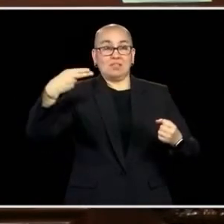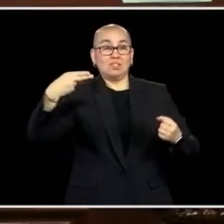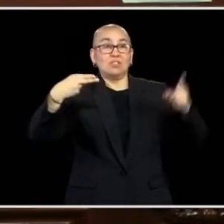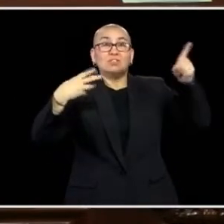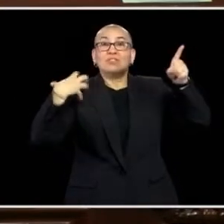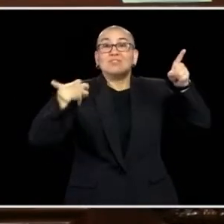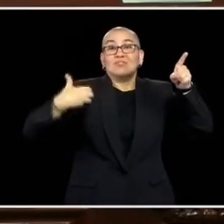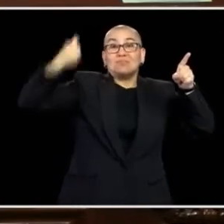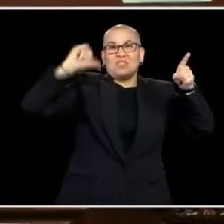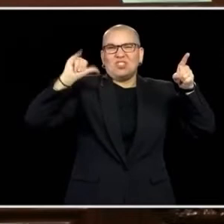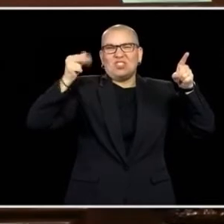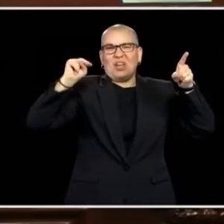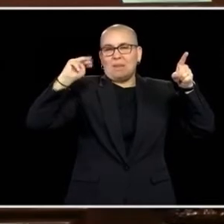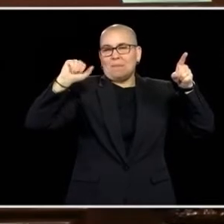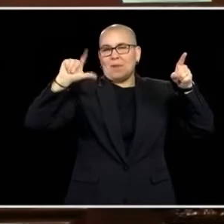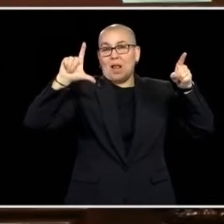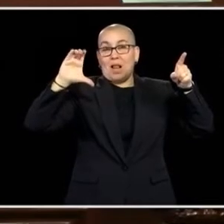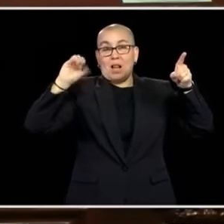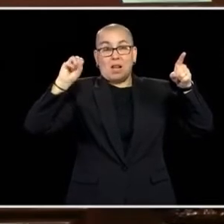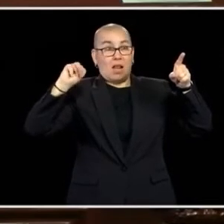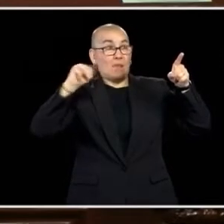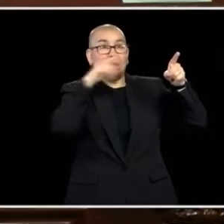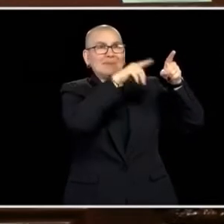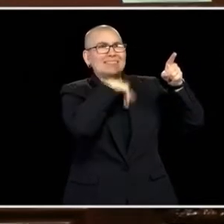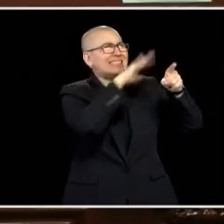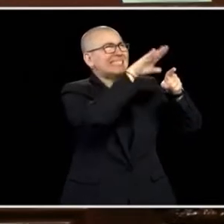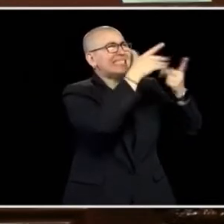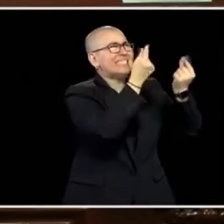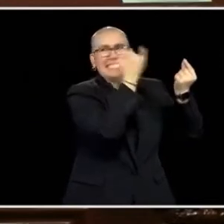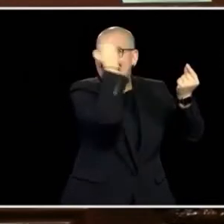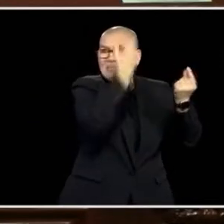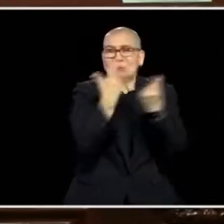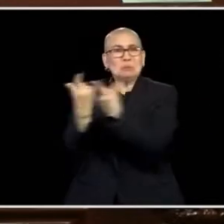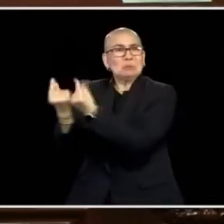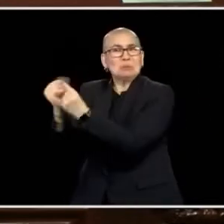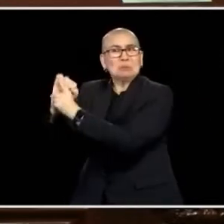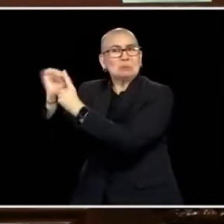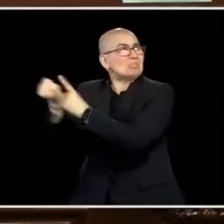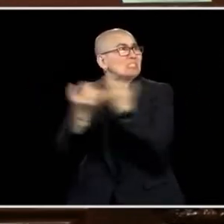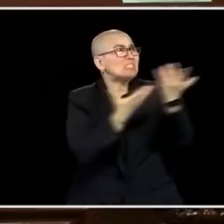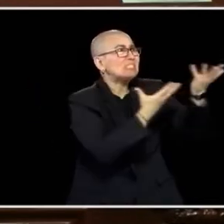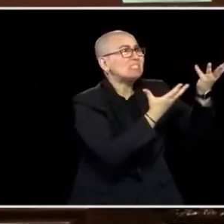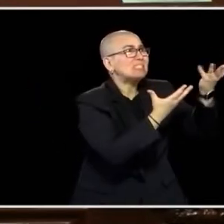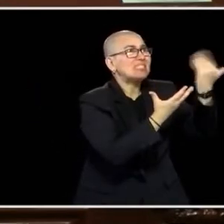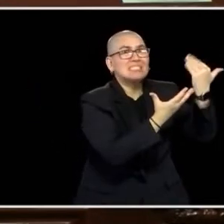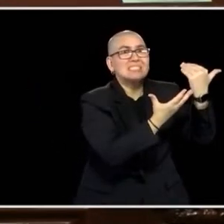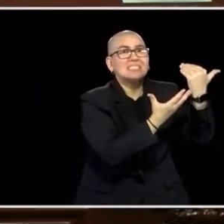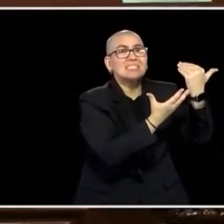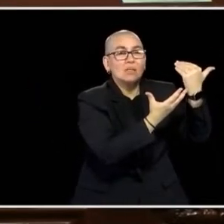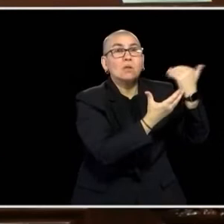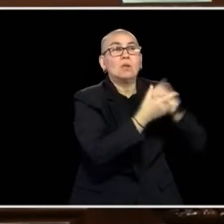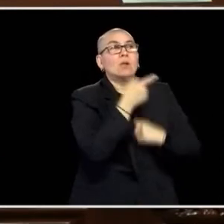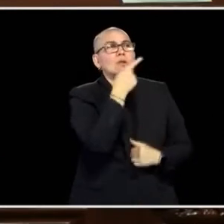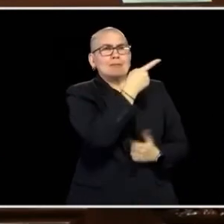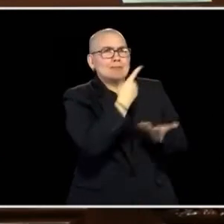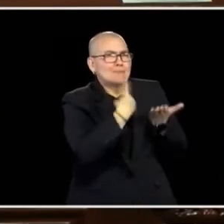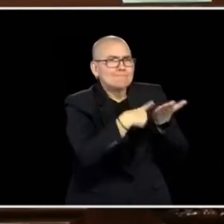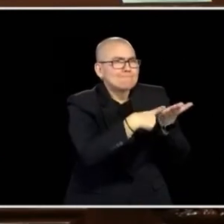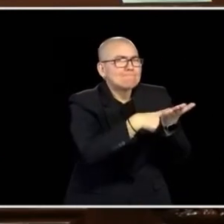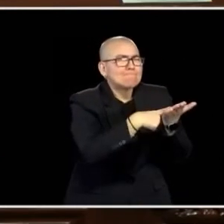HEALTH, UNDER COMMISSIONER JAN MALCOLM'S LEADERSHIP, TO STEP UP AND CREATE A PLAN. AND I WANT TO SAY, WE SIT HERE